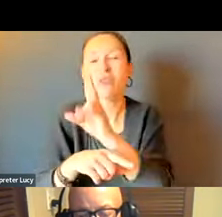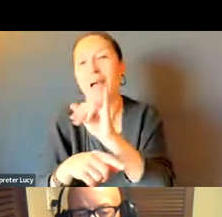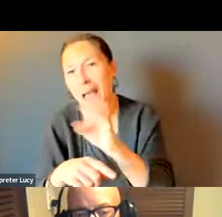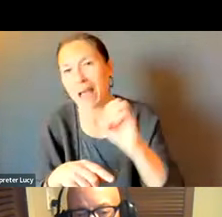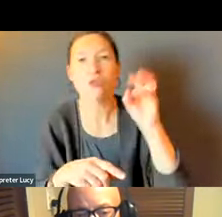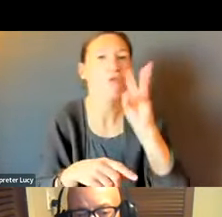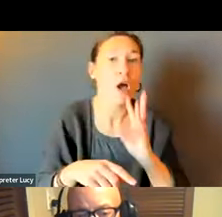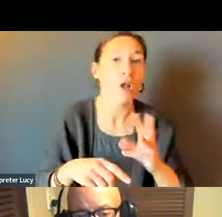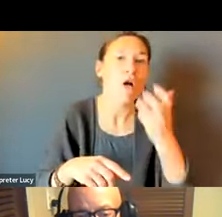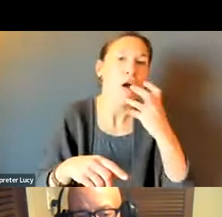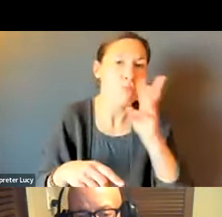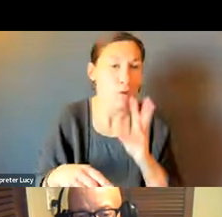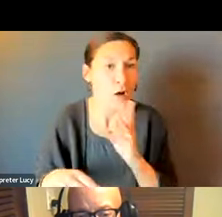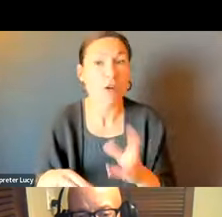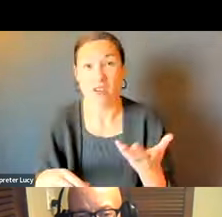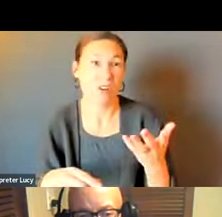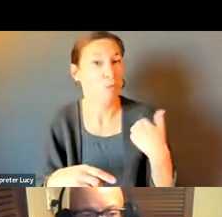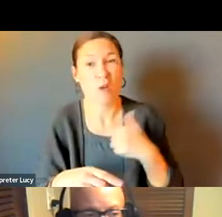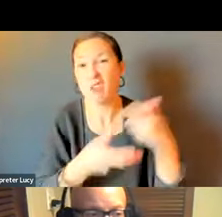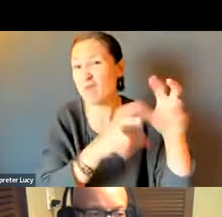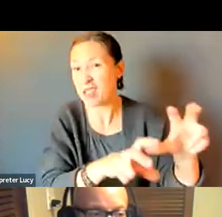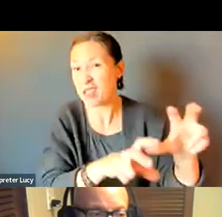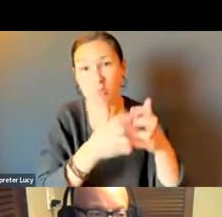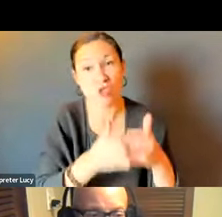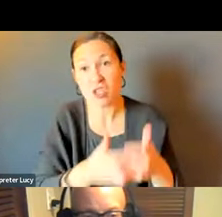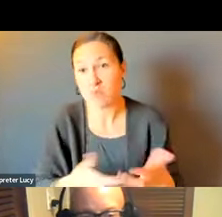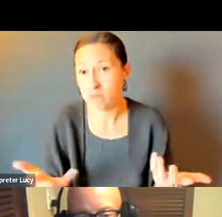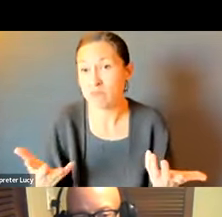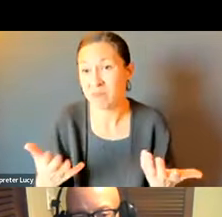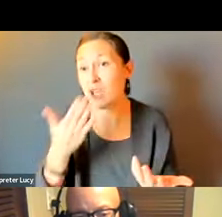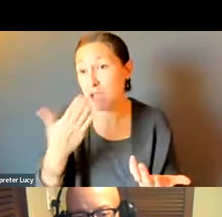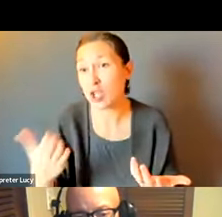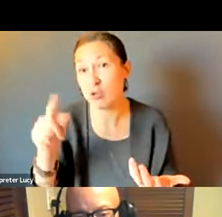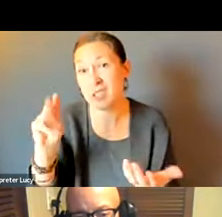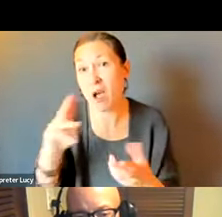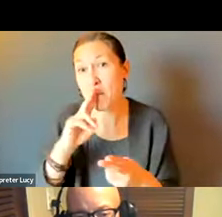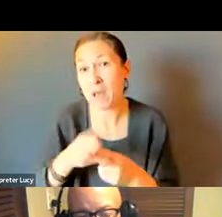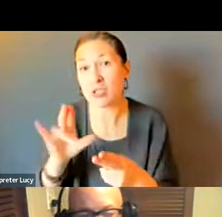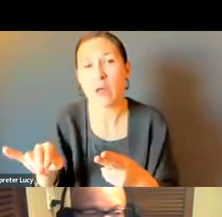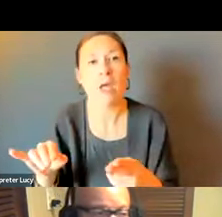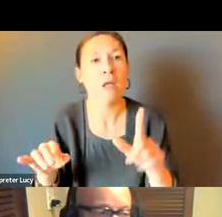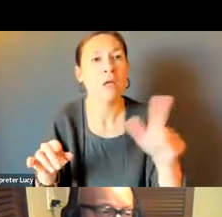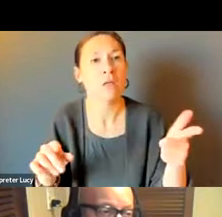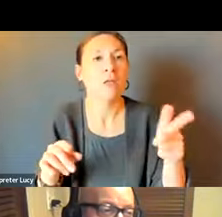WE HAVE OPPORTUNITIES TO IMPROVE ACCESSIBILITY IN SOMERVILLE. I APPRECIATE YOUR FEEDBACK.